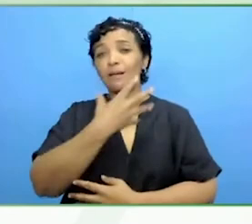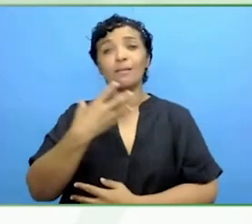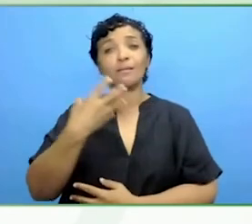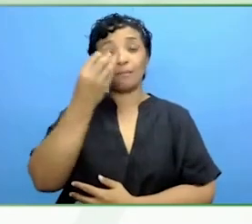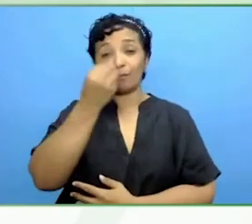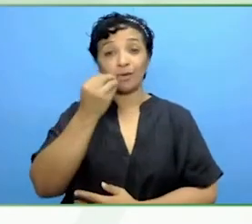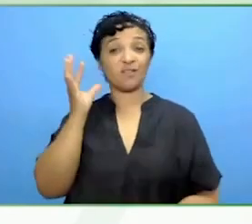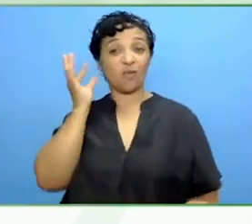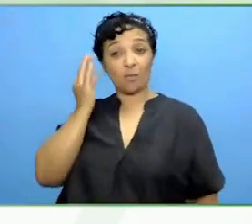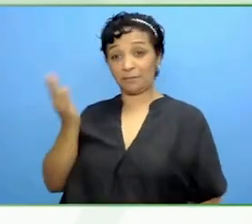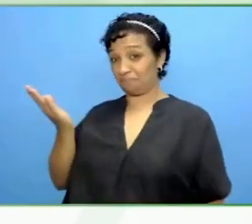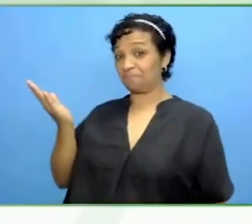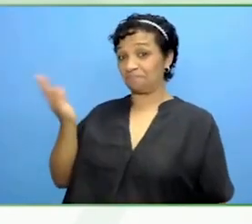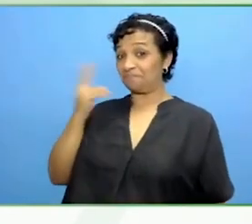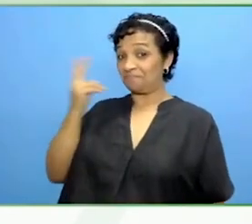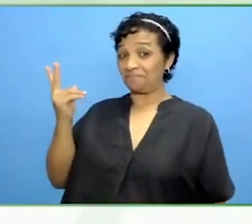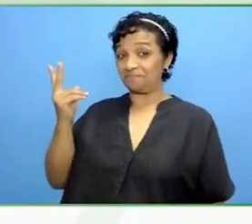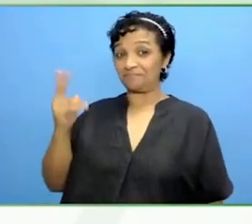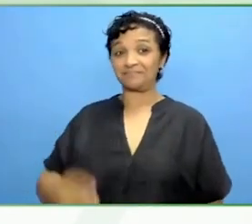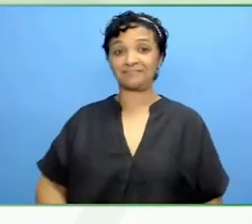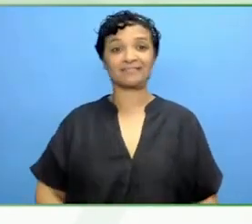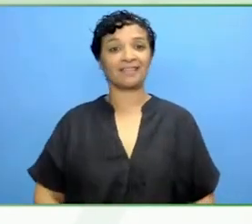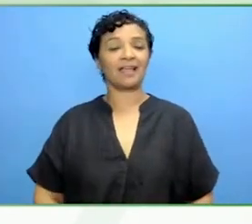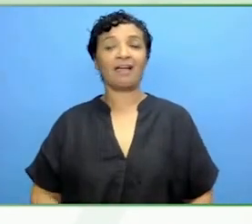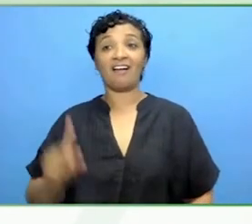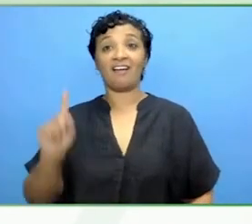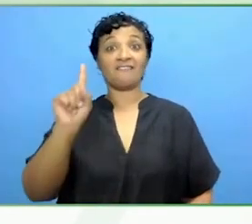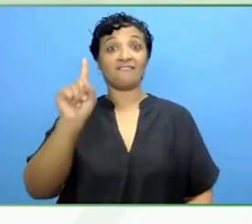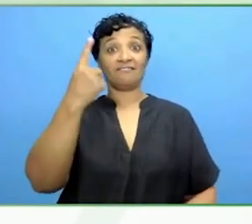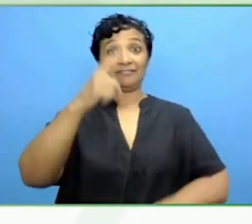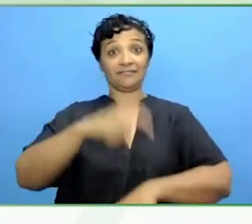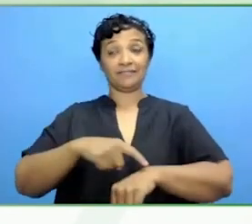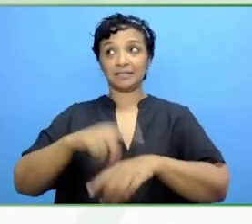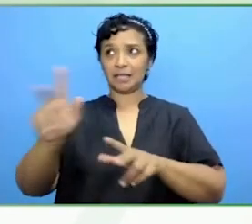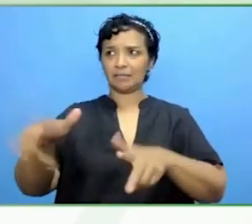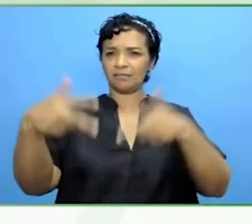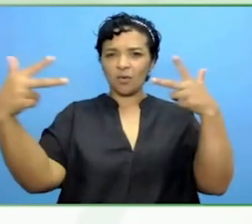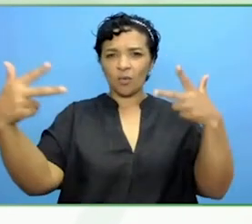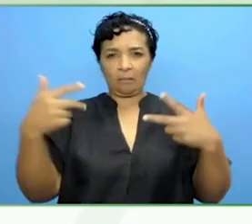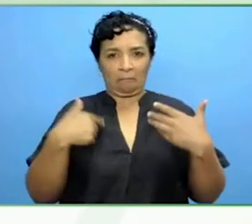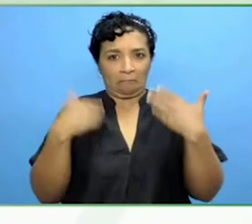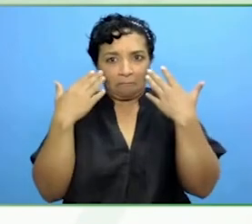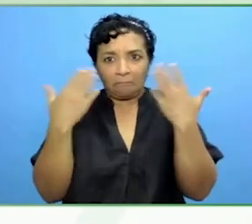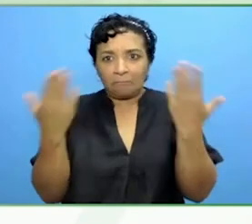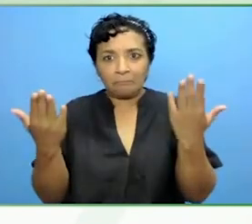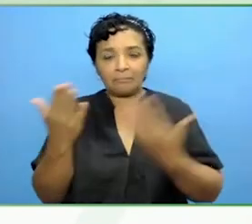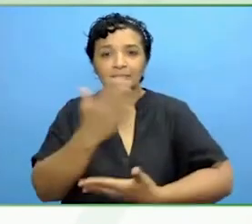I had no idea on the first two calls and that she carried a disability and to share that with me.